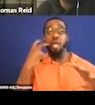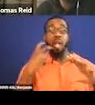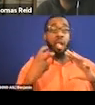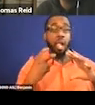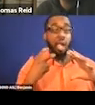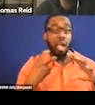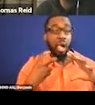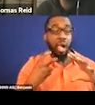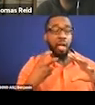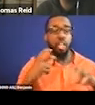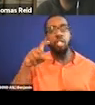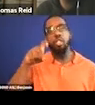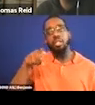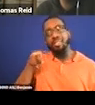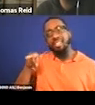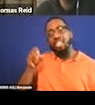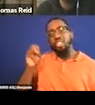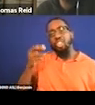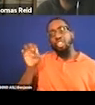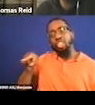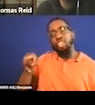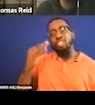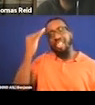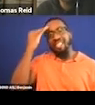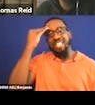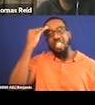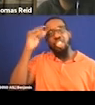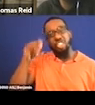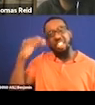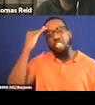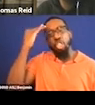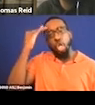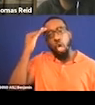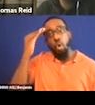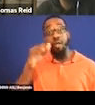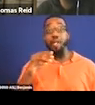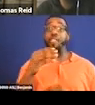She should know that a show or film is either diverse or is lacking in diversity.